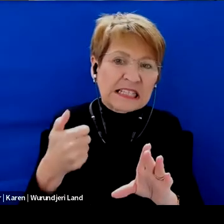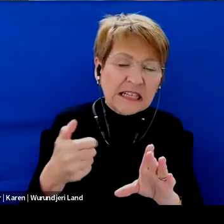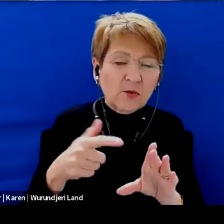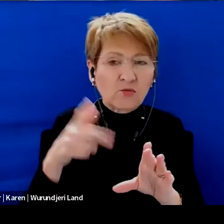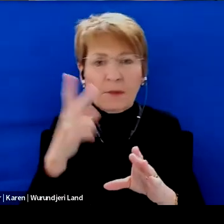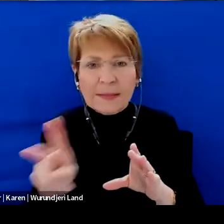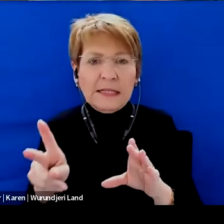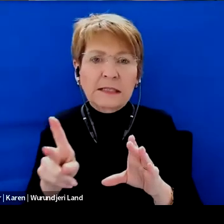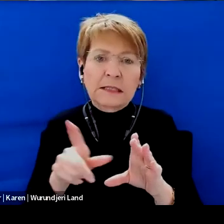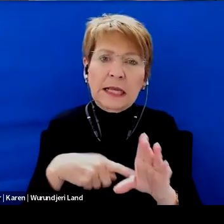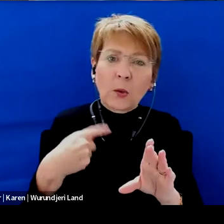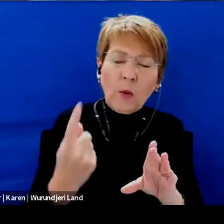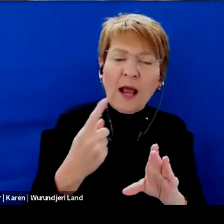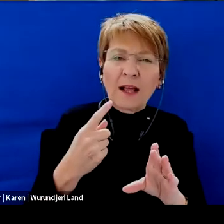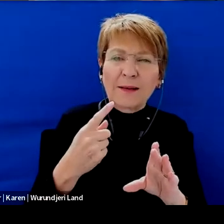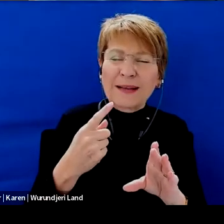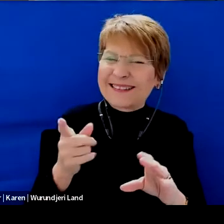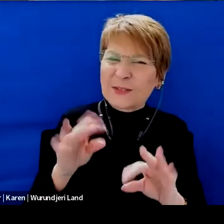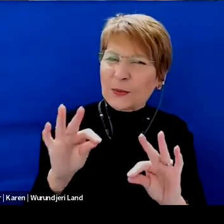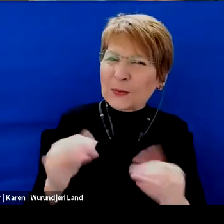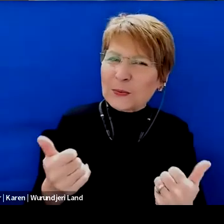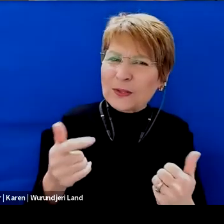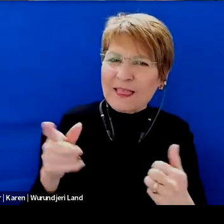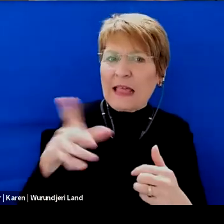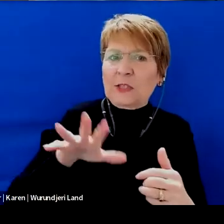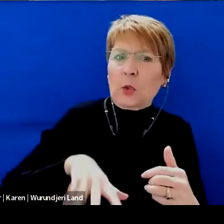And I think really